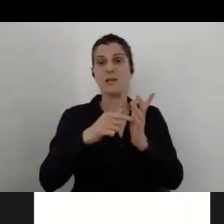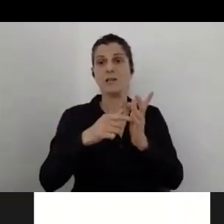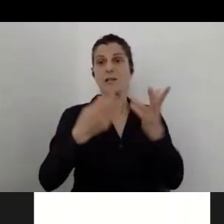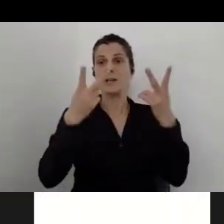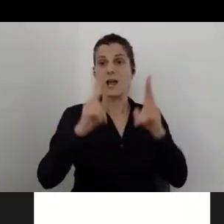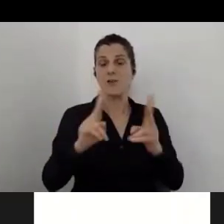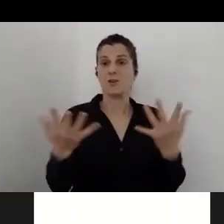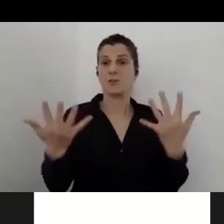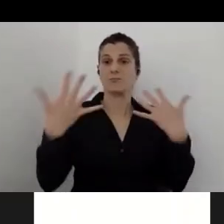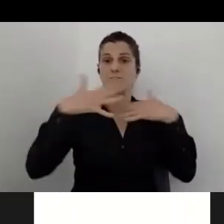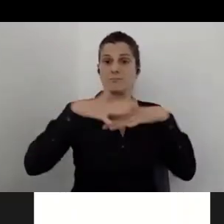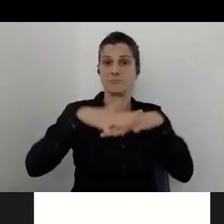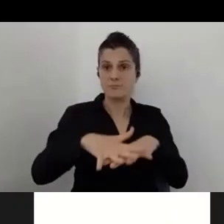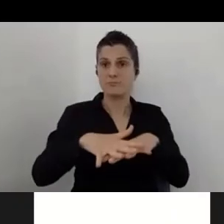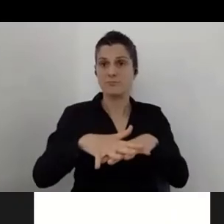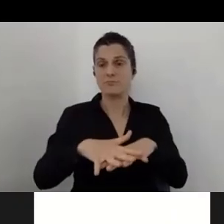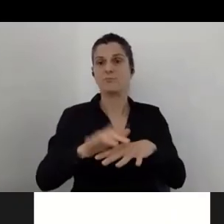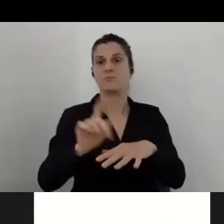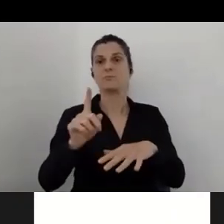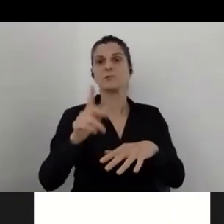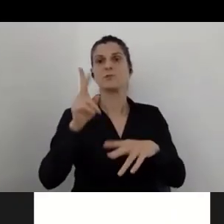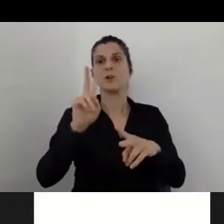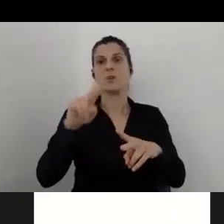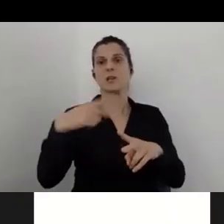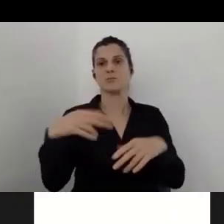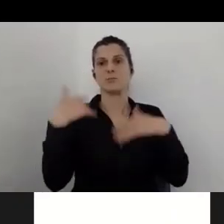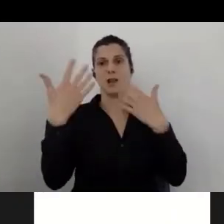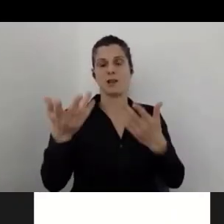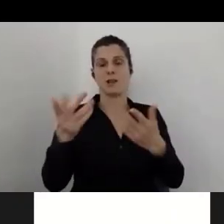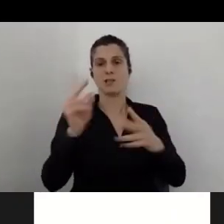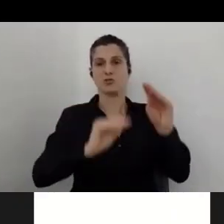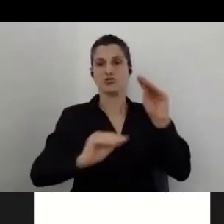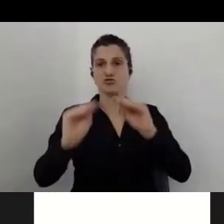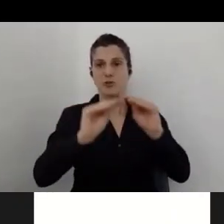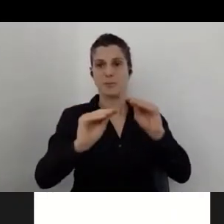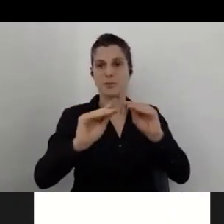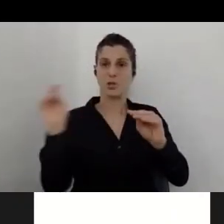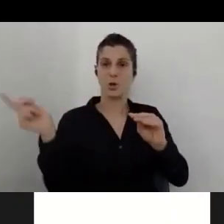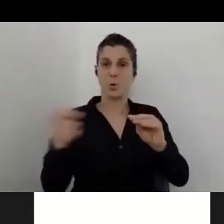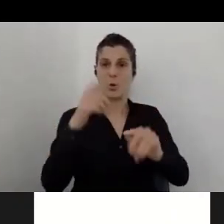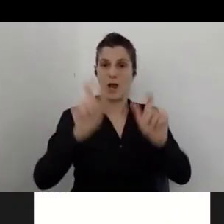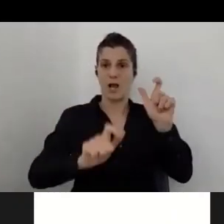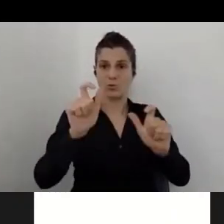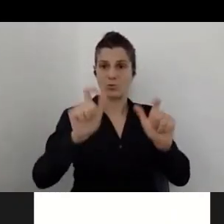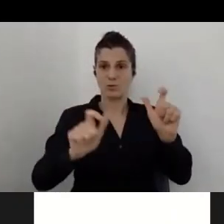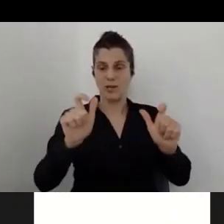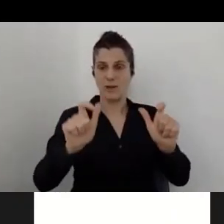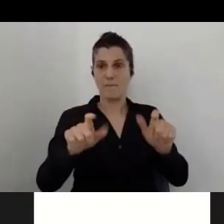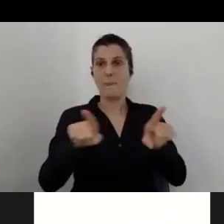the accessible content available and usable to the entire population. As Omer mentioned, especially these days,